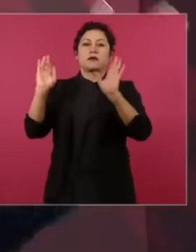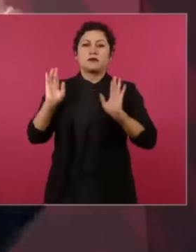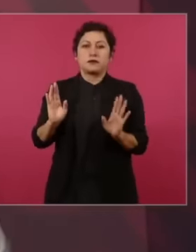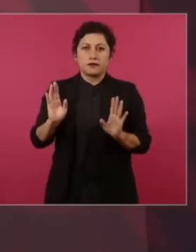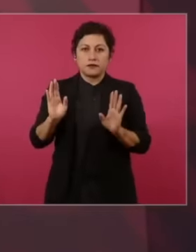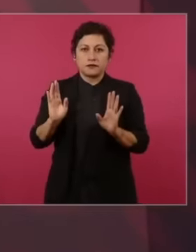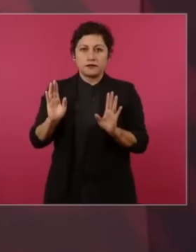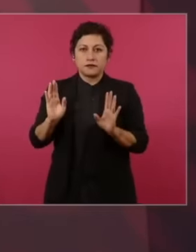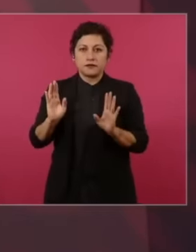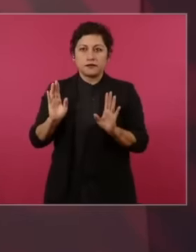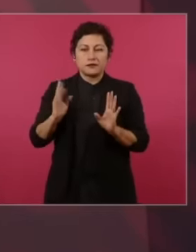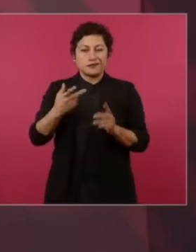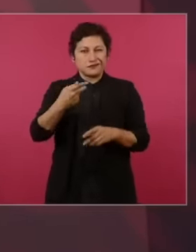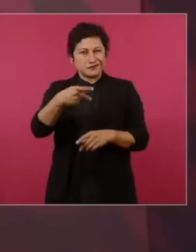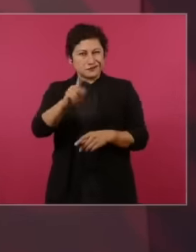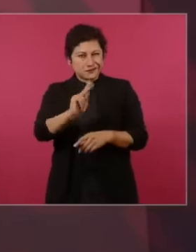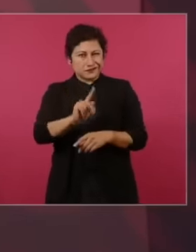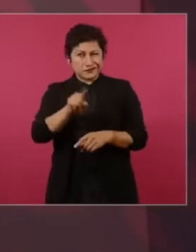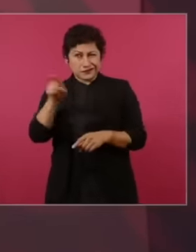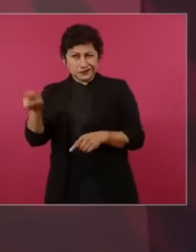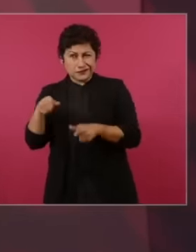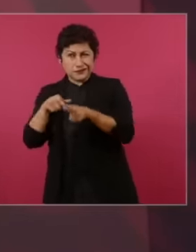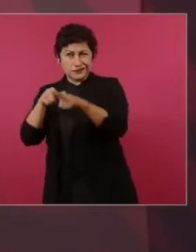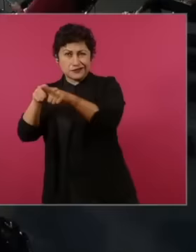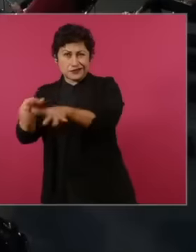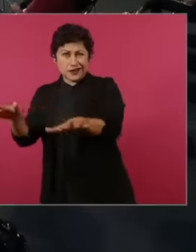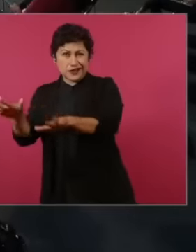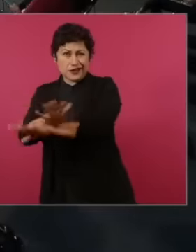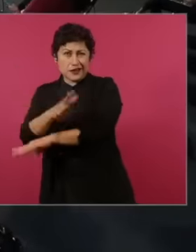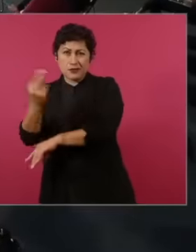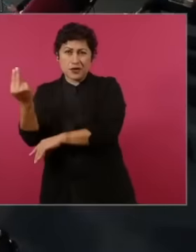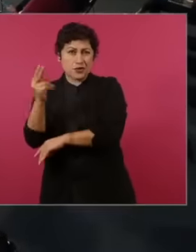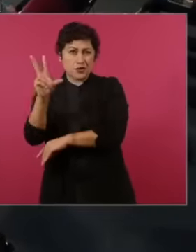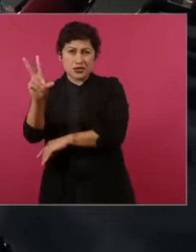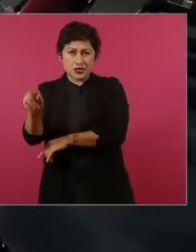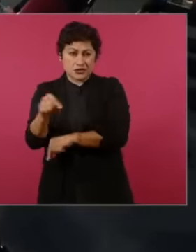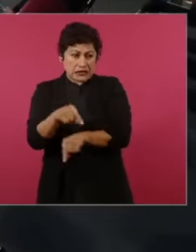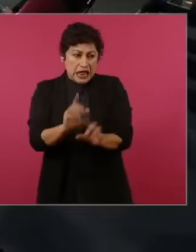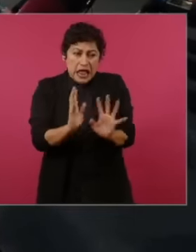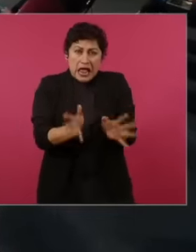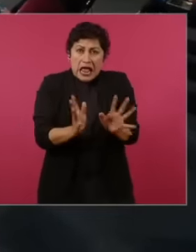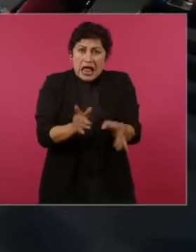needed they always say no And the